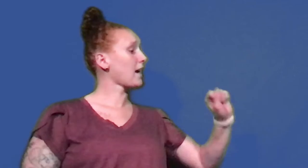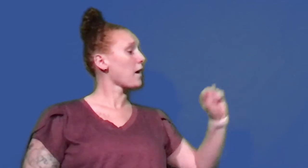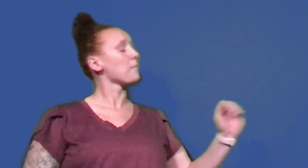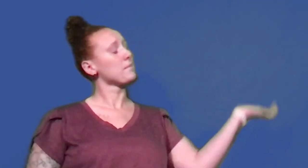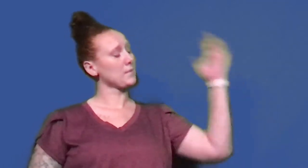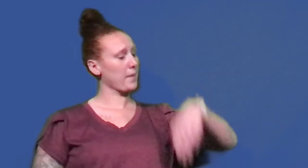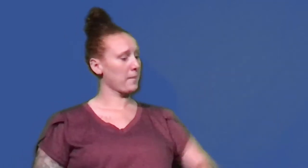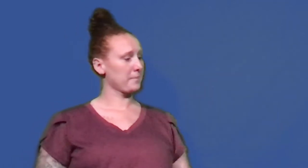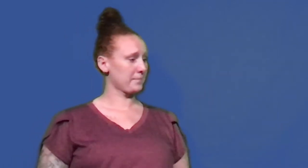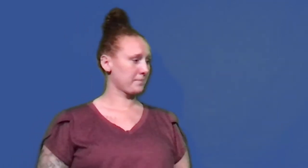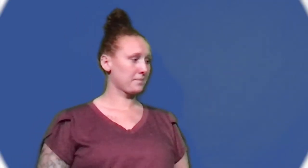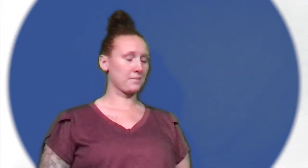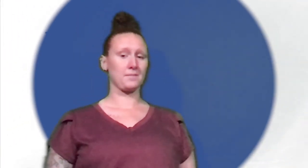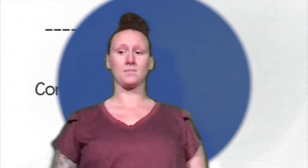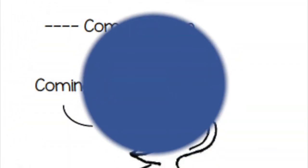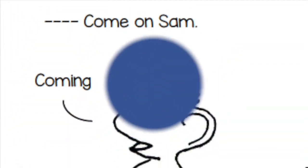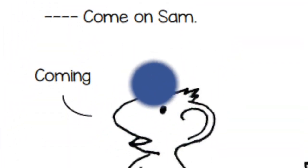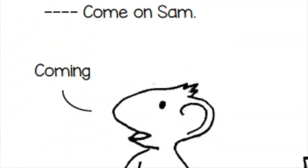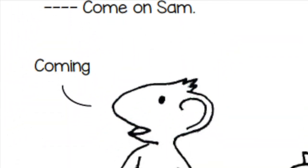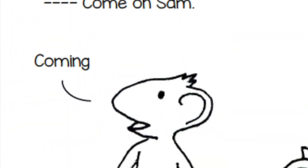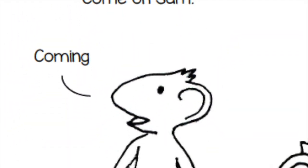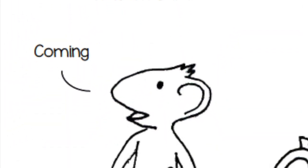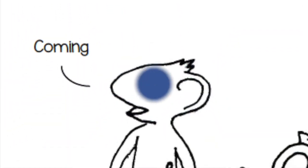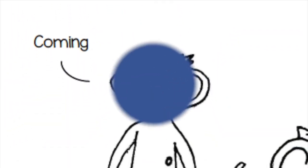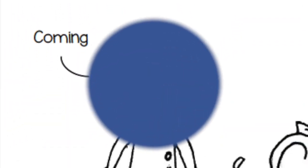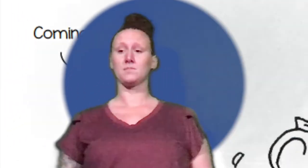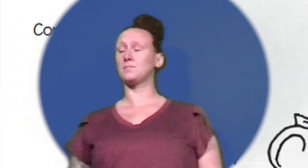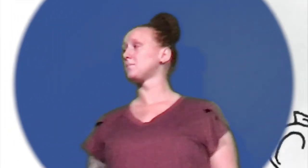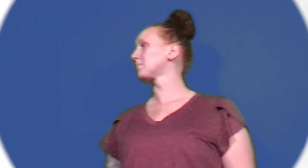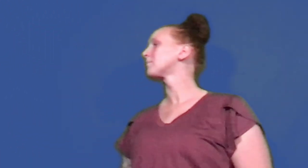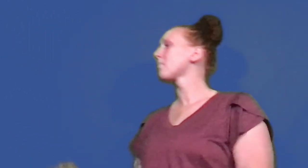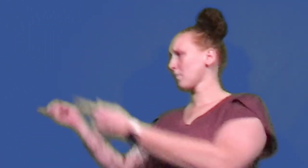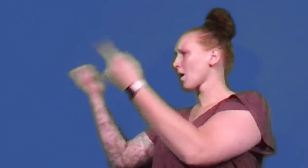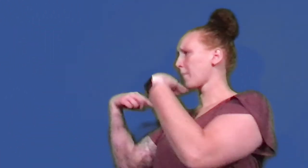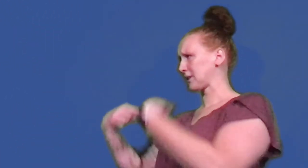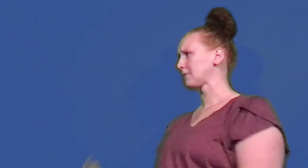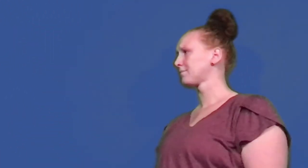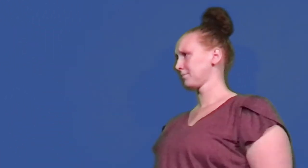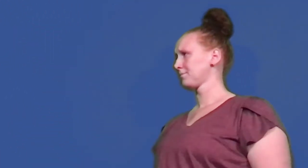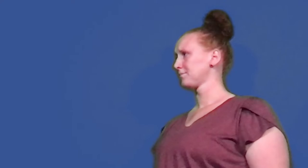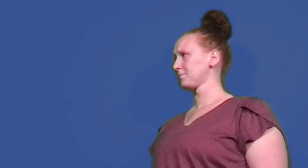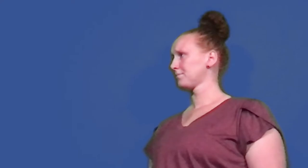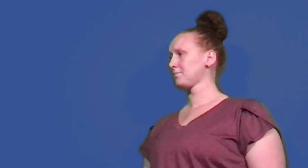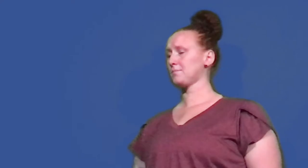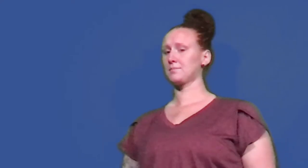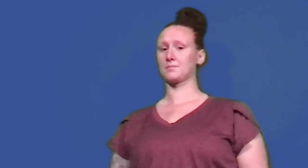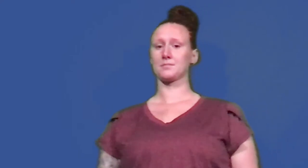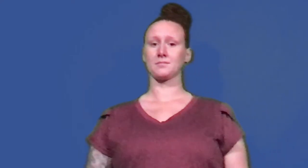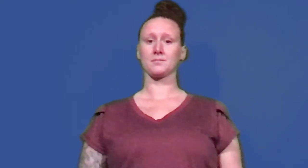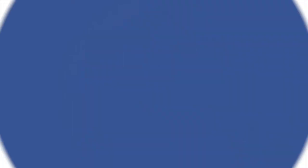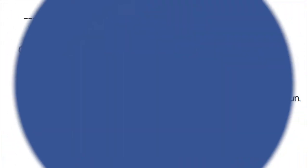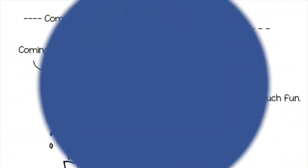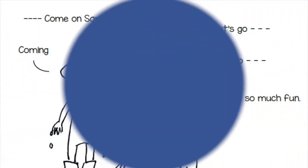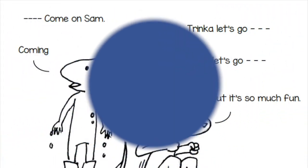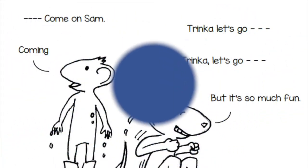Come on Sam. Coming!